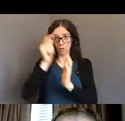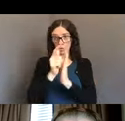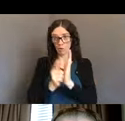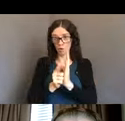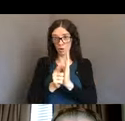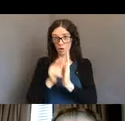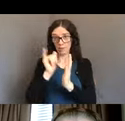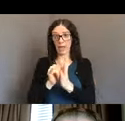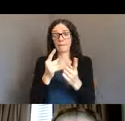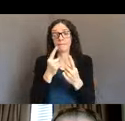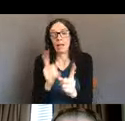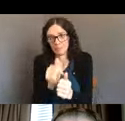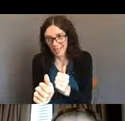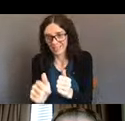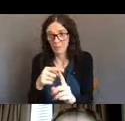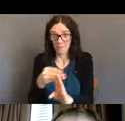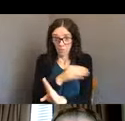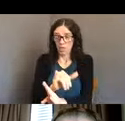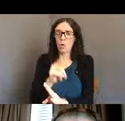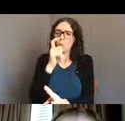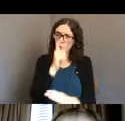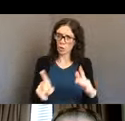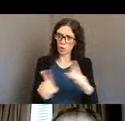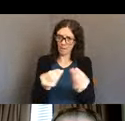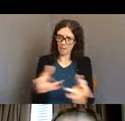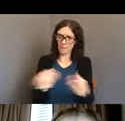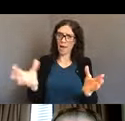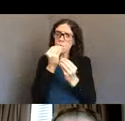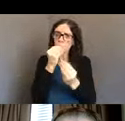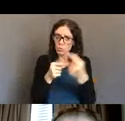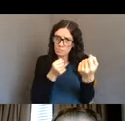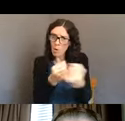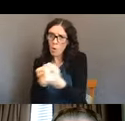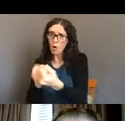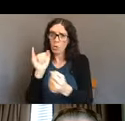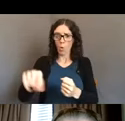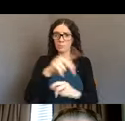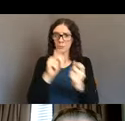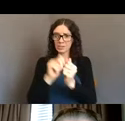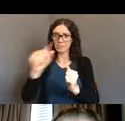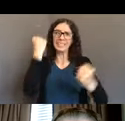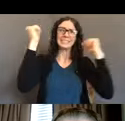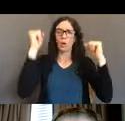So we've done this before , and we know how to do it again to have a broad coalition, to ask for change.